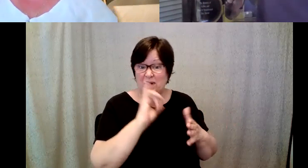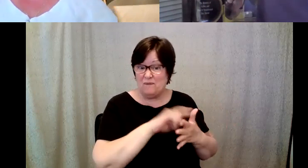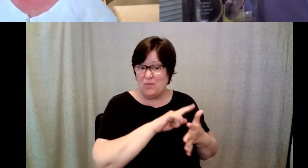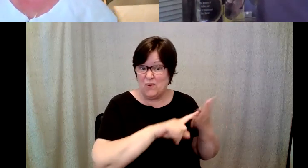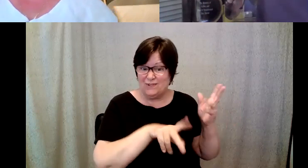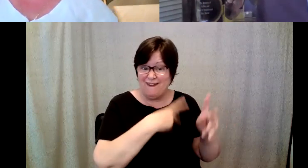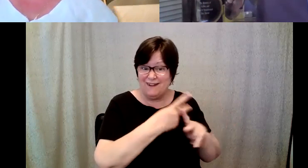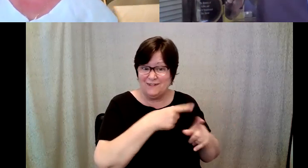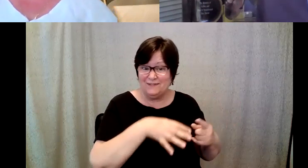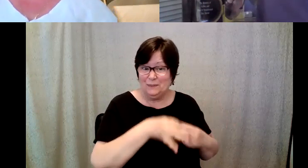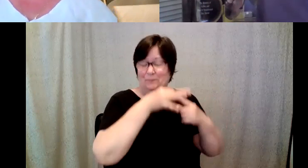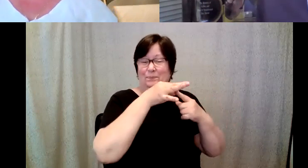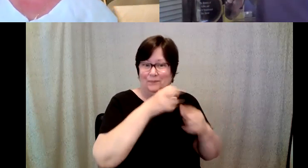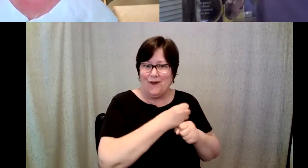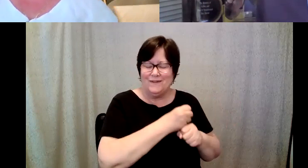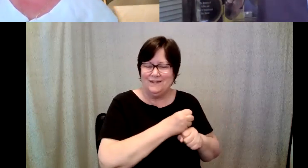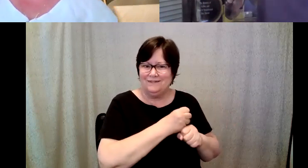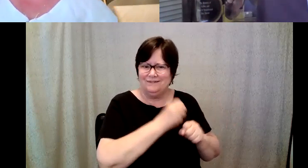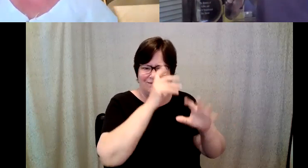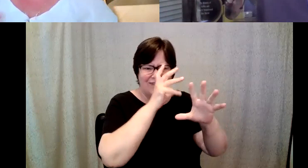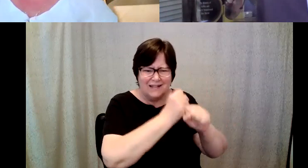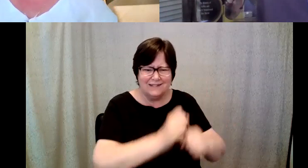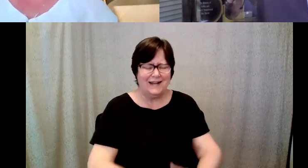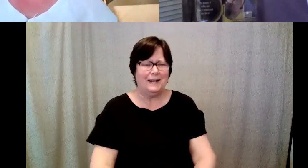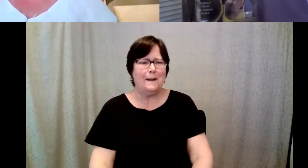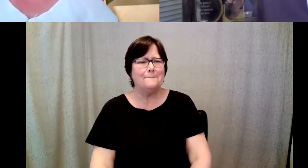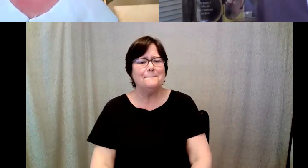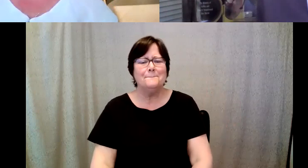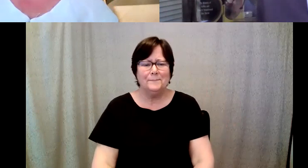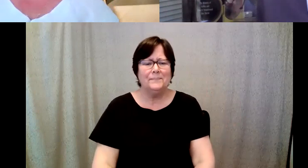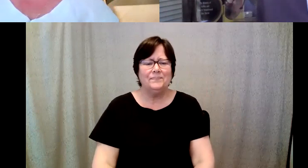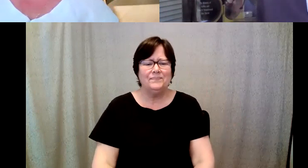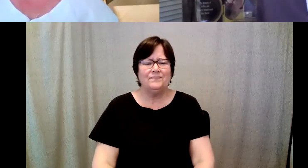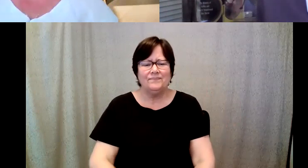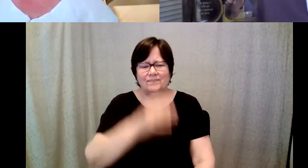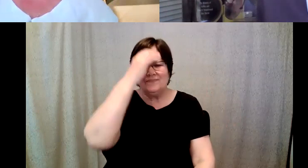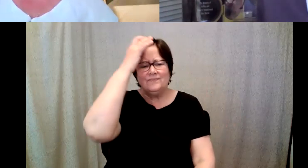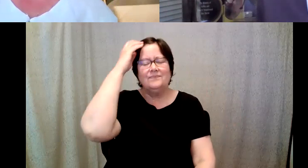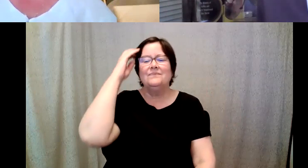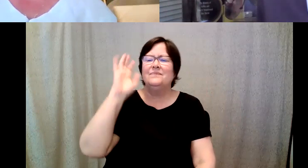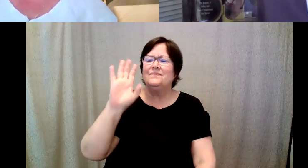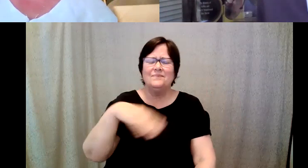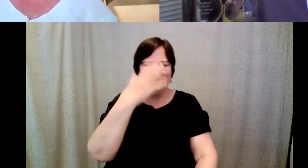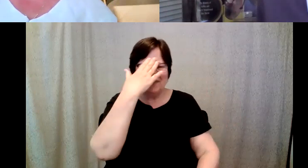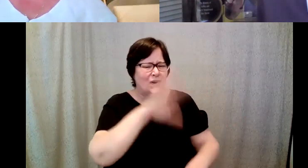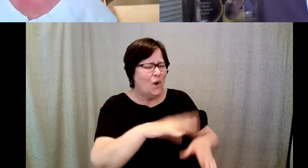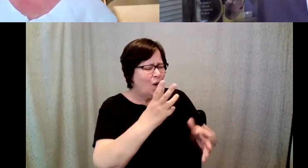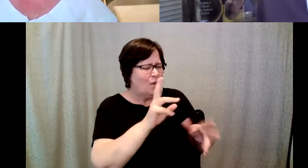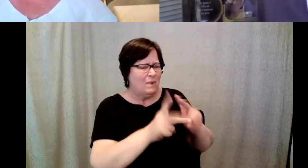Kelly Redder: yep um you know people signed on to make sure that they heard a little bit